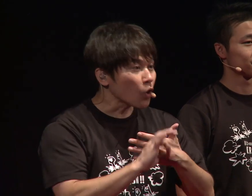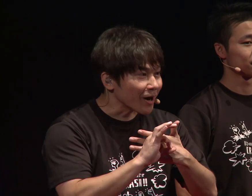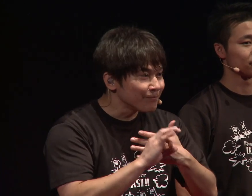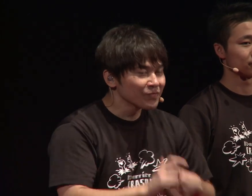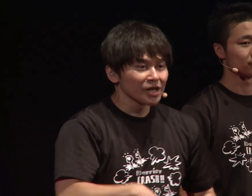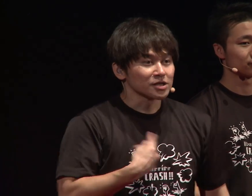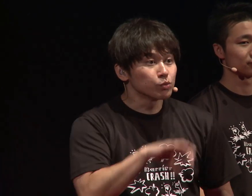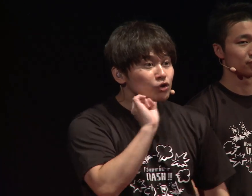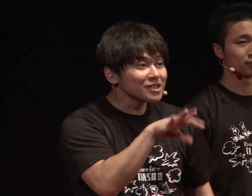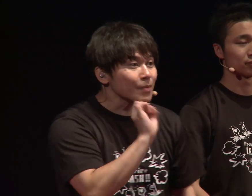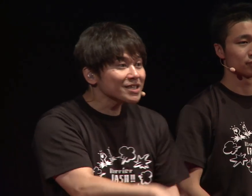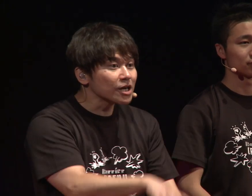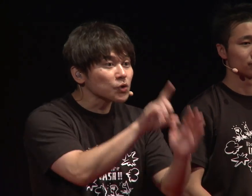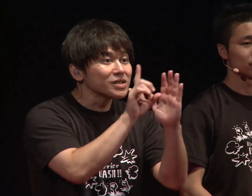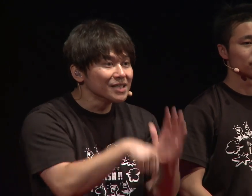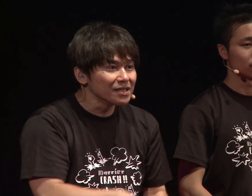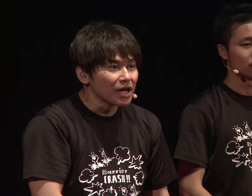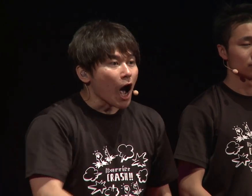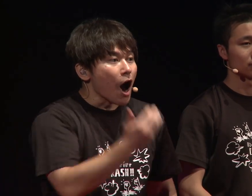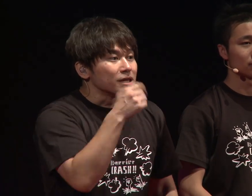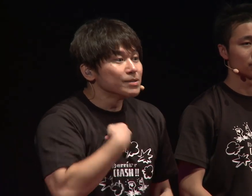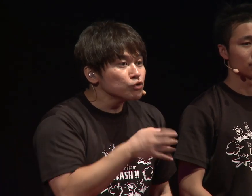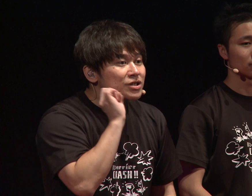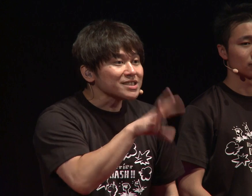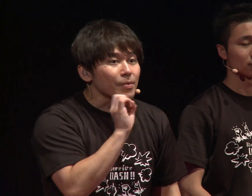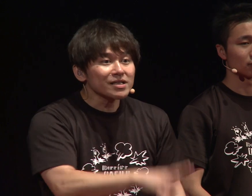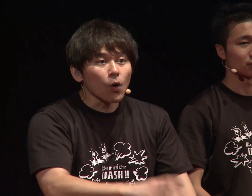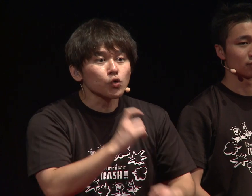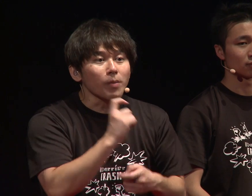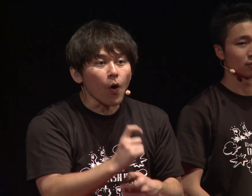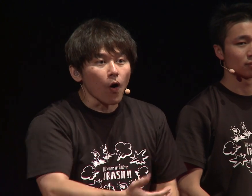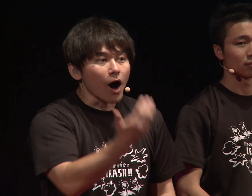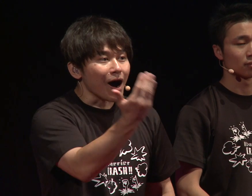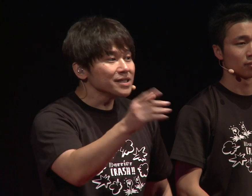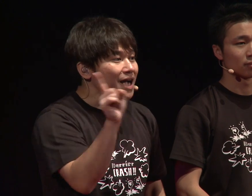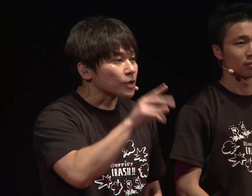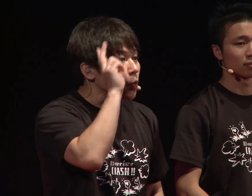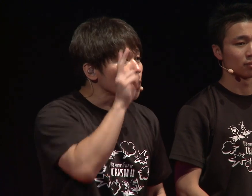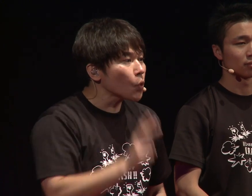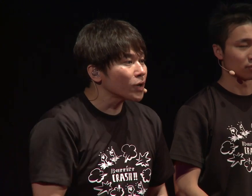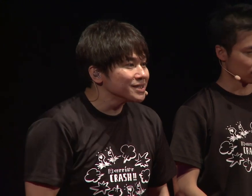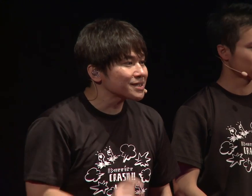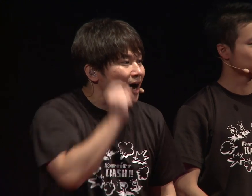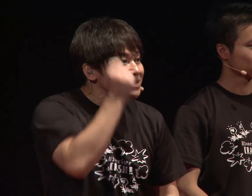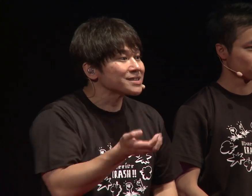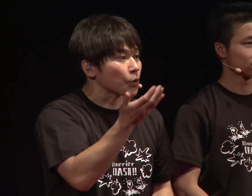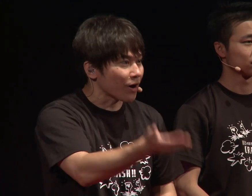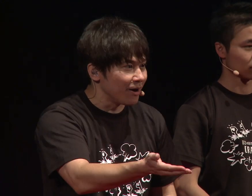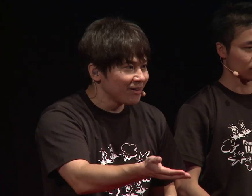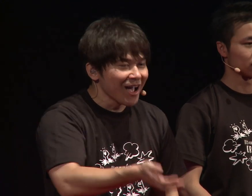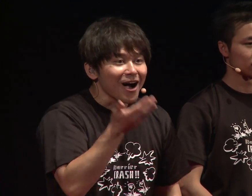For example, when you're speaking, you can see how your words affect the other person.